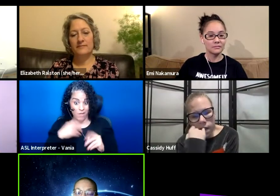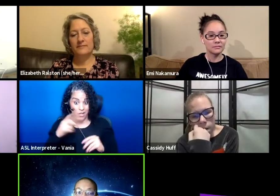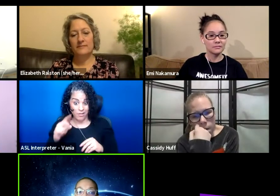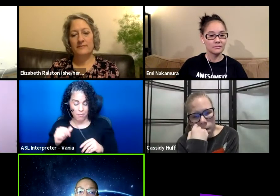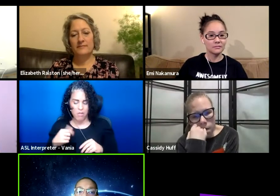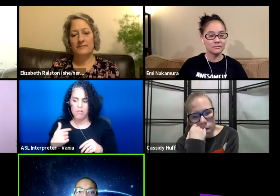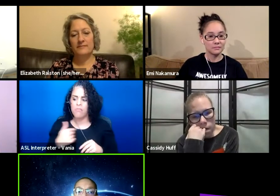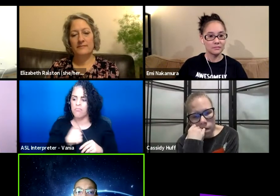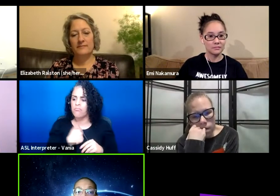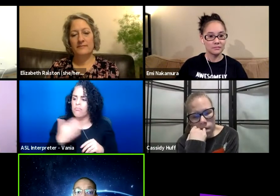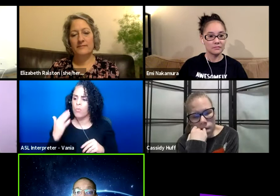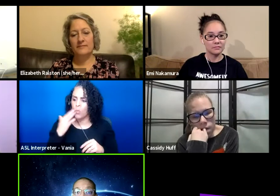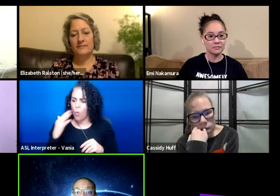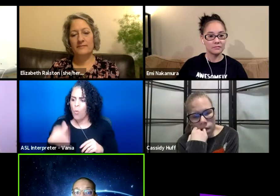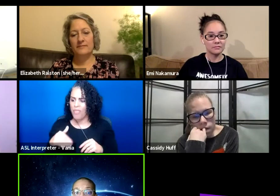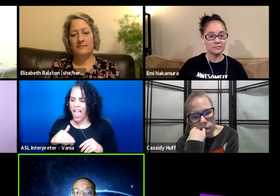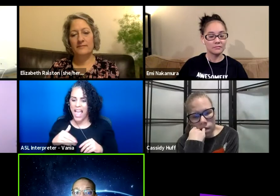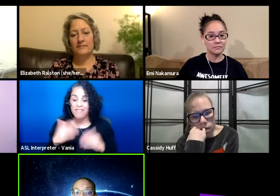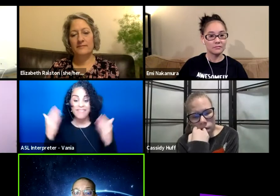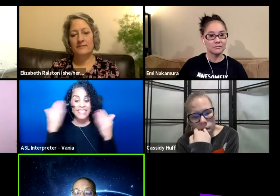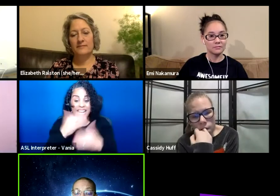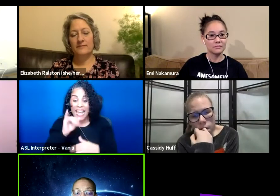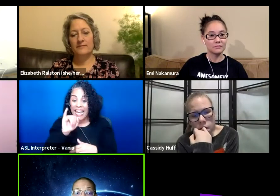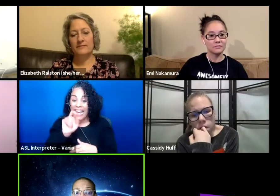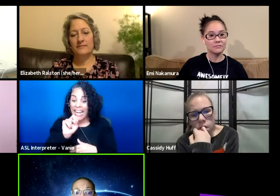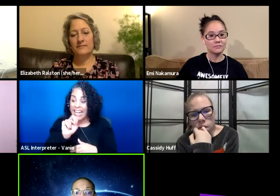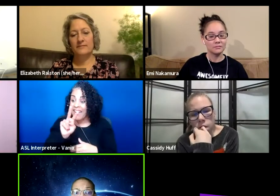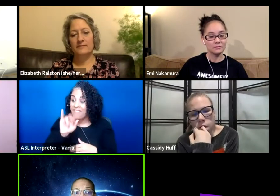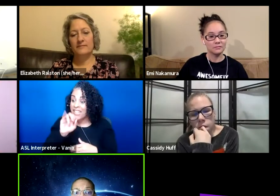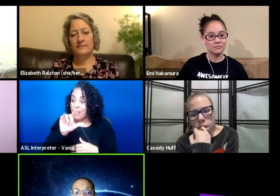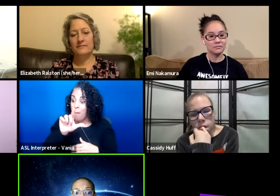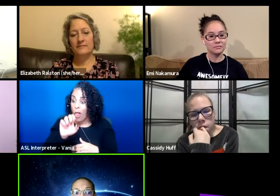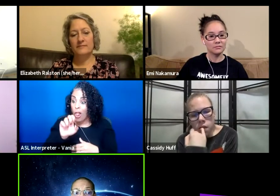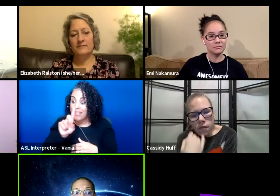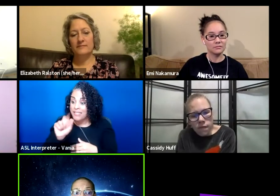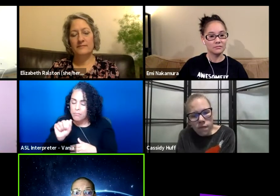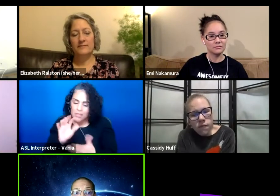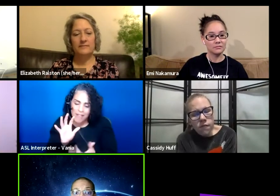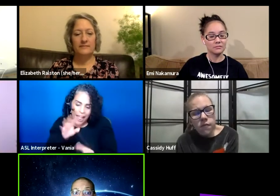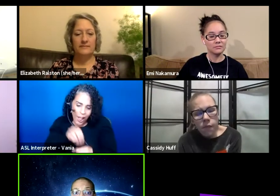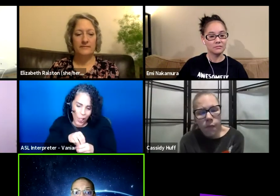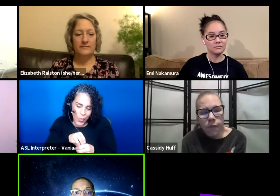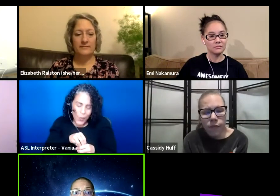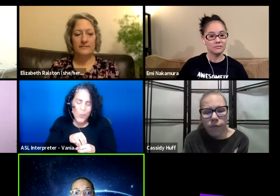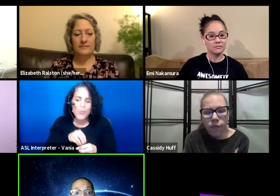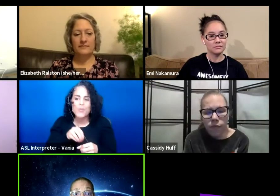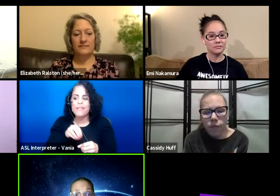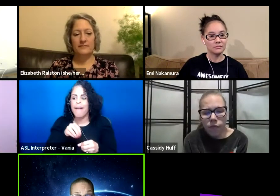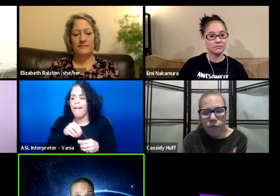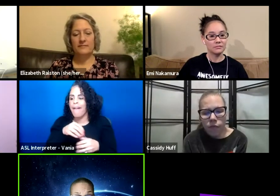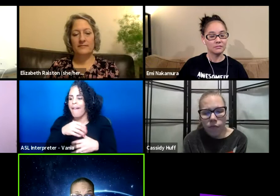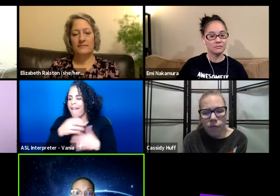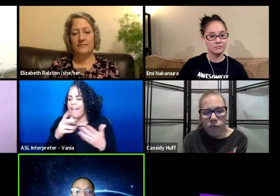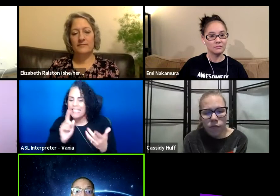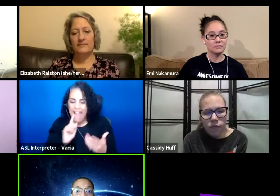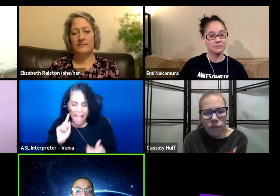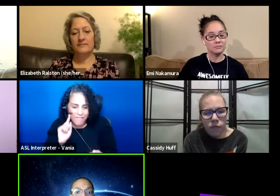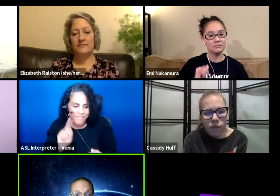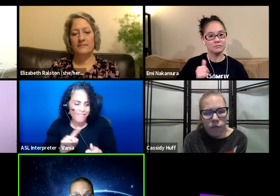and I know that invisible disability definitely includes deaf and people who have